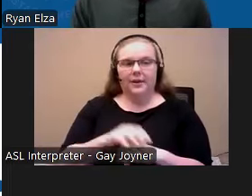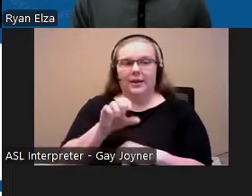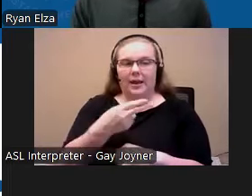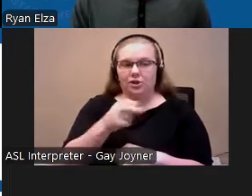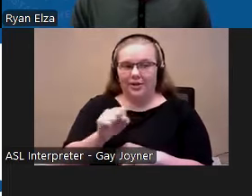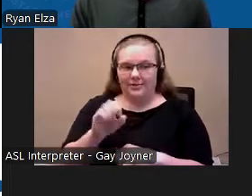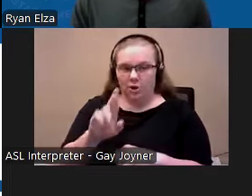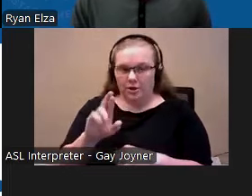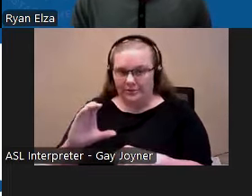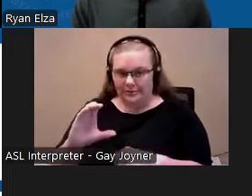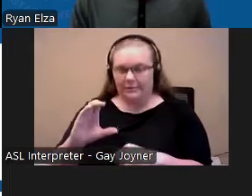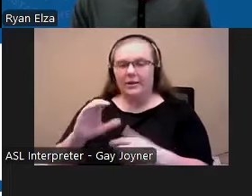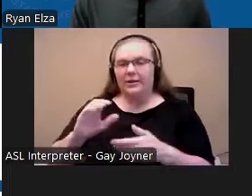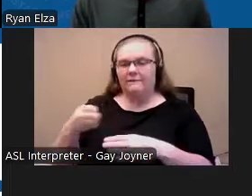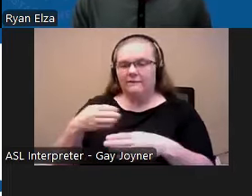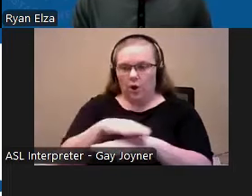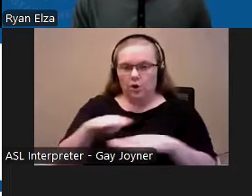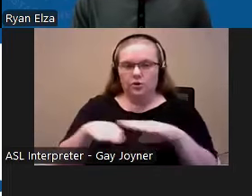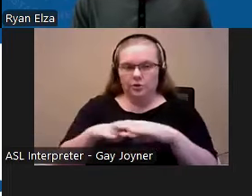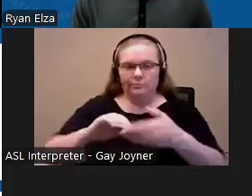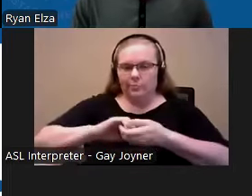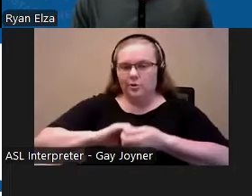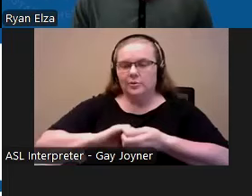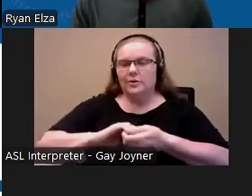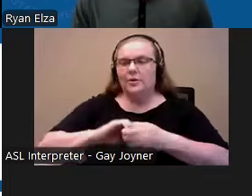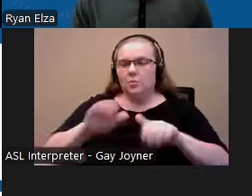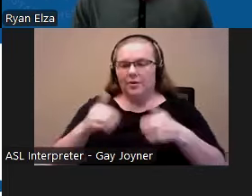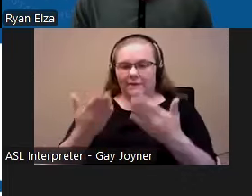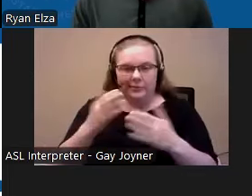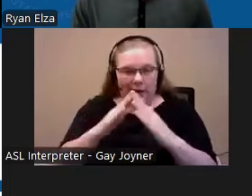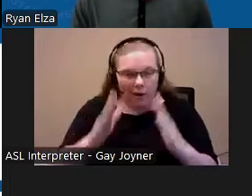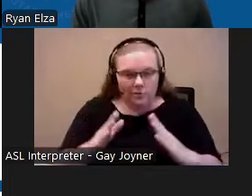part errors between systems that provide housing resources and homelessness systems,